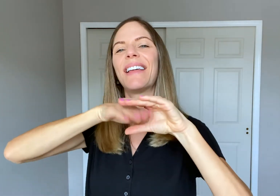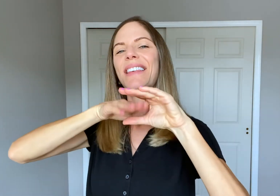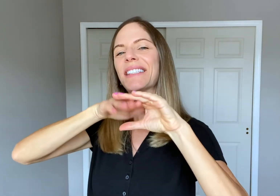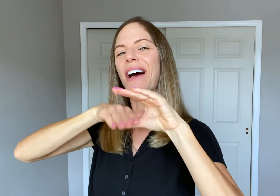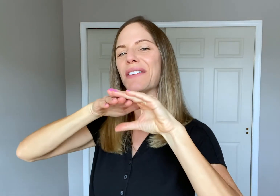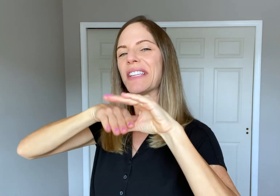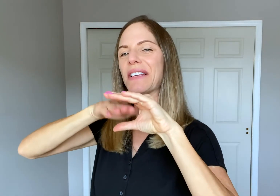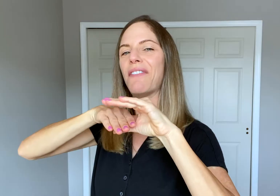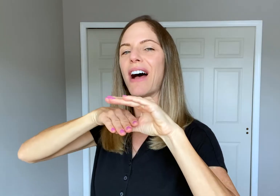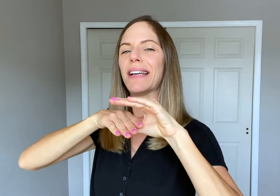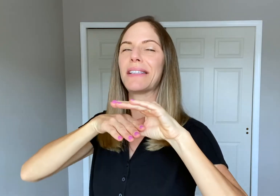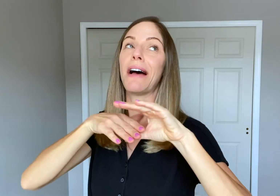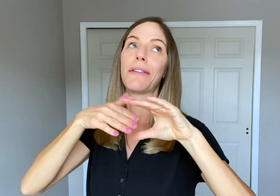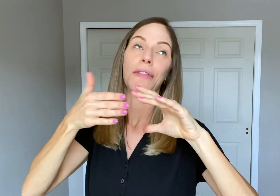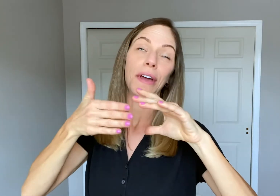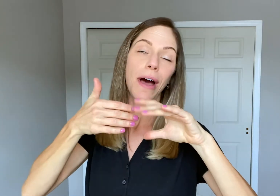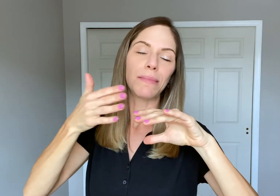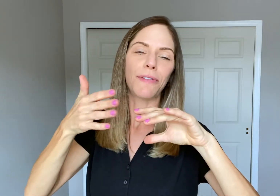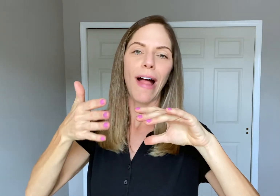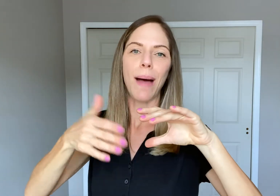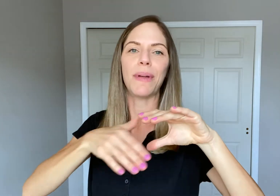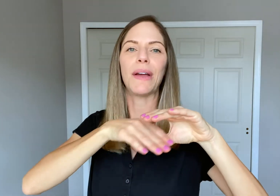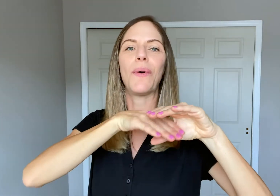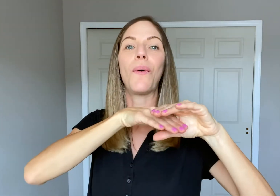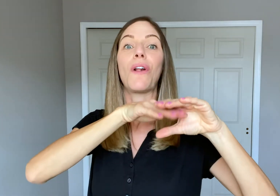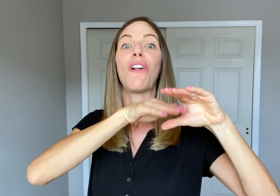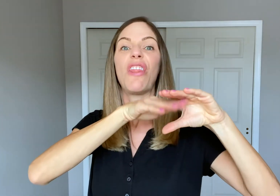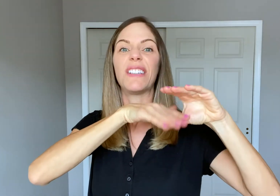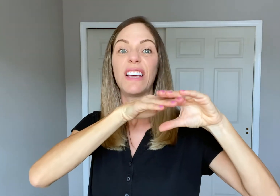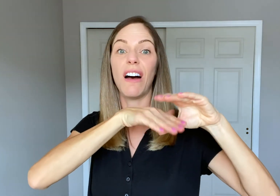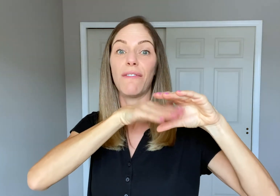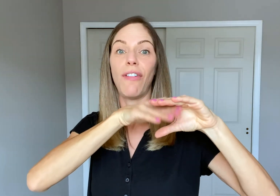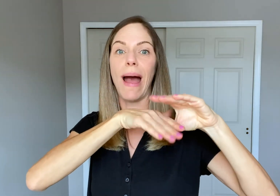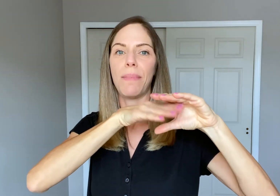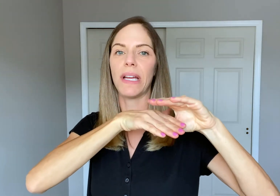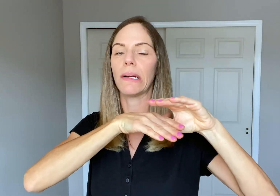This kind of signifies either the gums flapping or the tongue flapping.